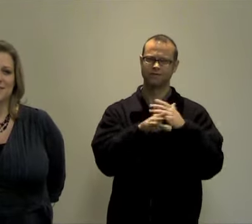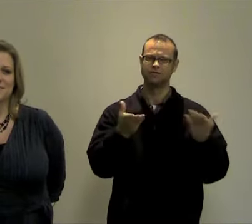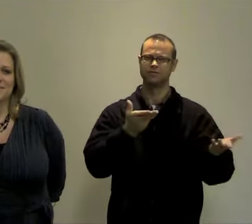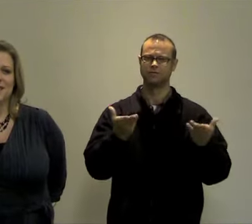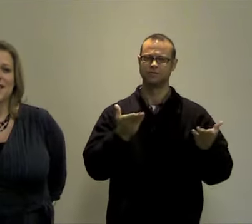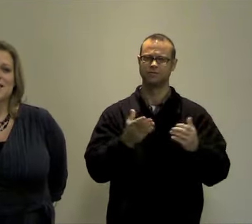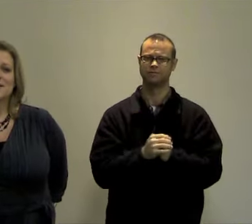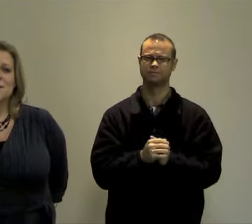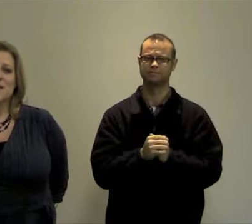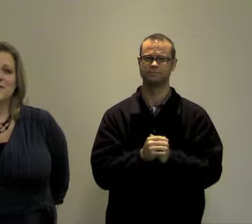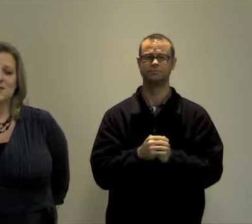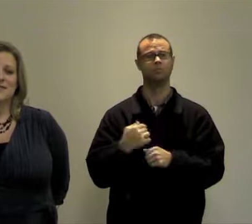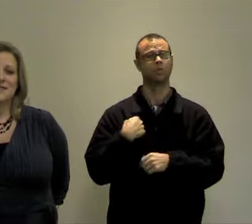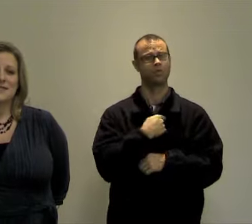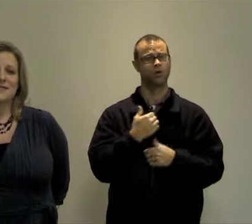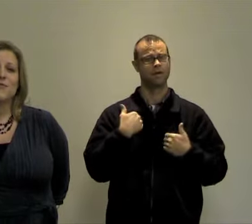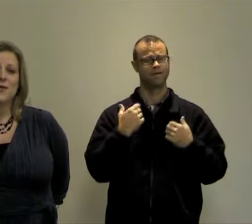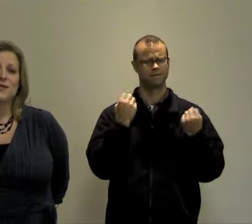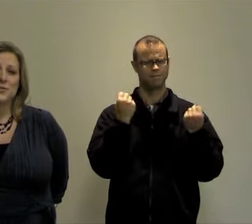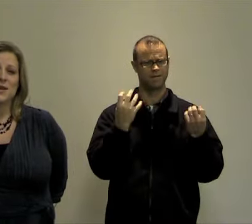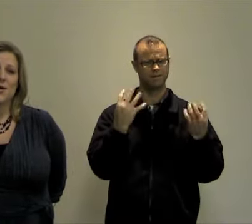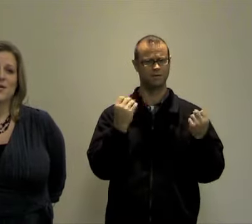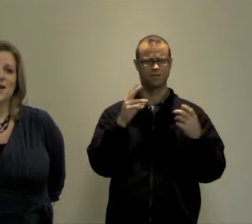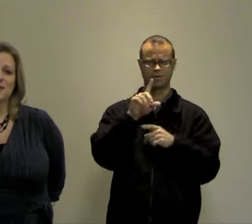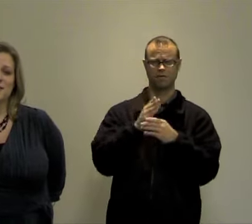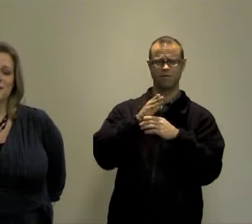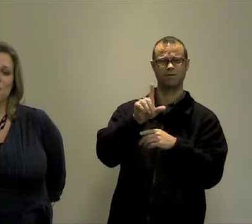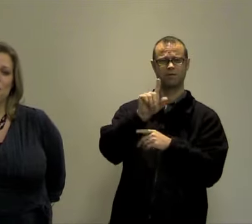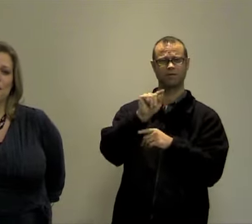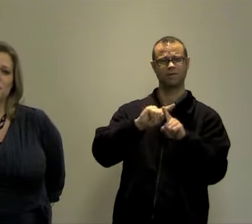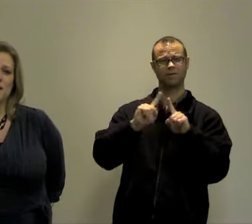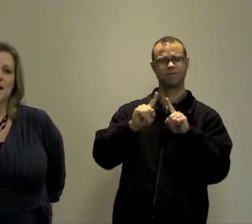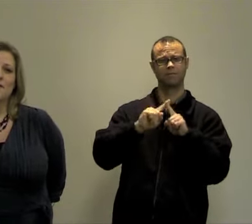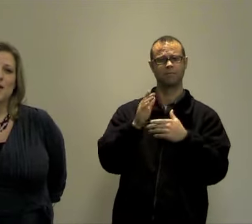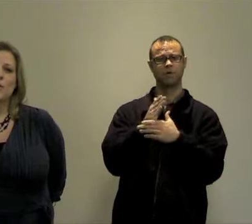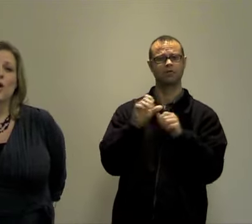That’s why we have the services of more than 20 partner agencies and programs available